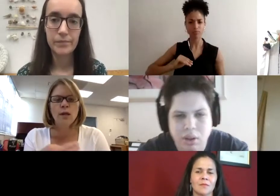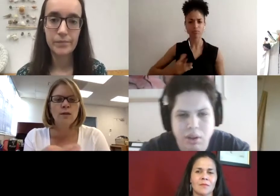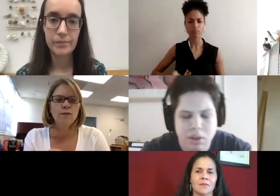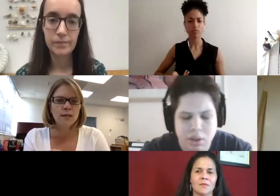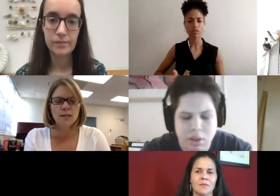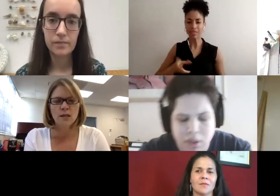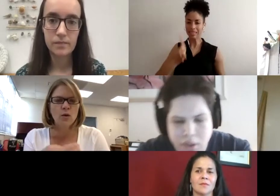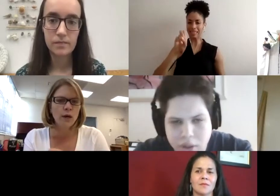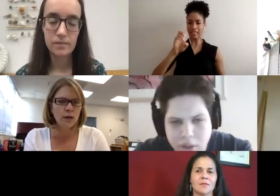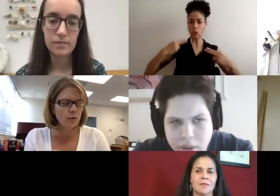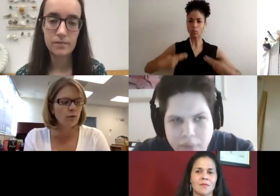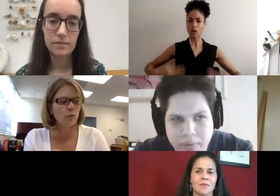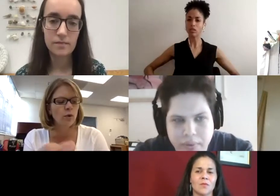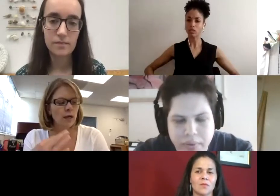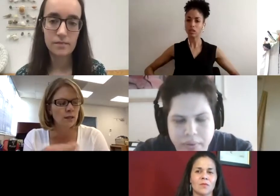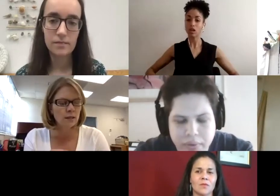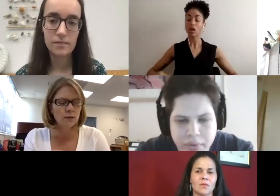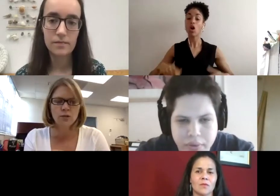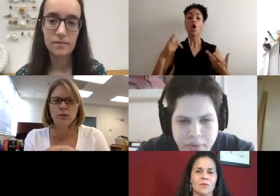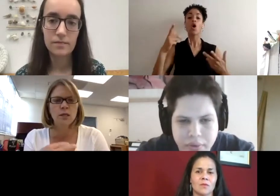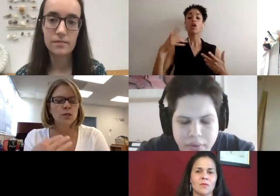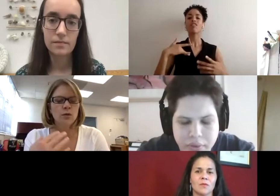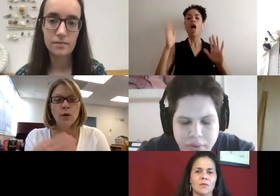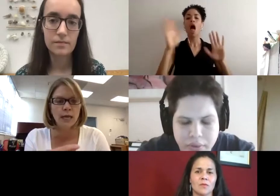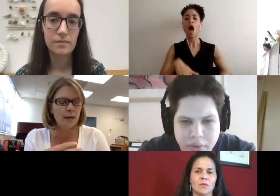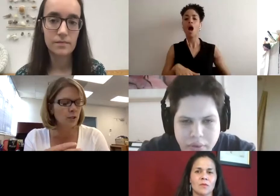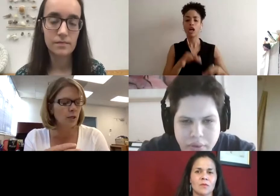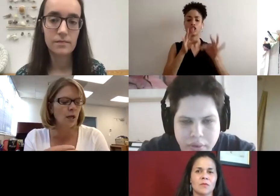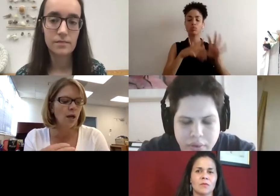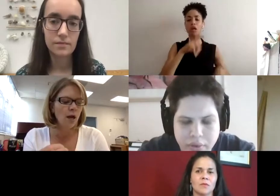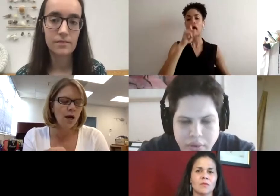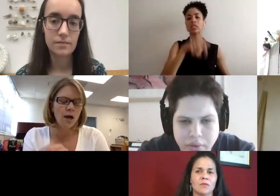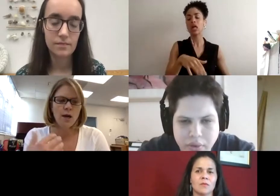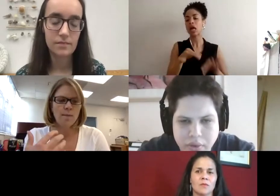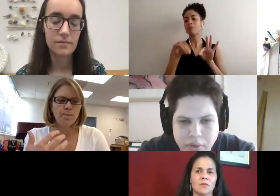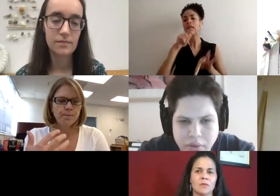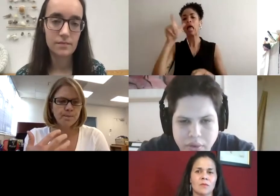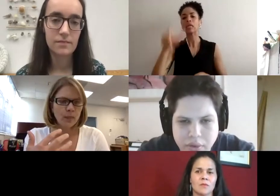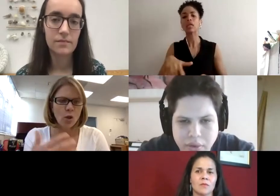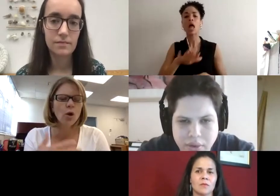invest in a quiet room or ASL interpretation or captioning or a